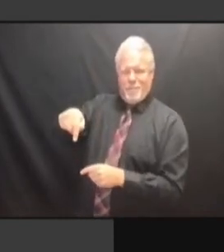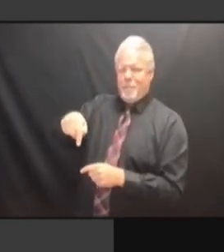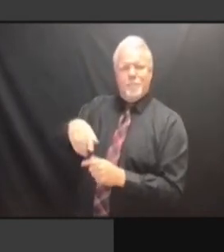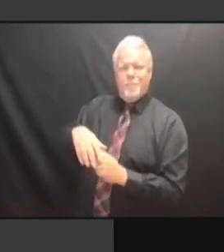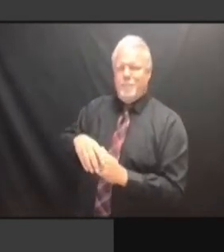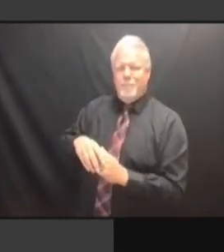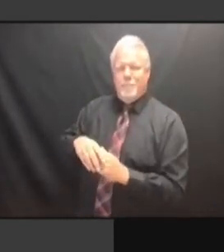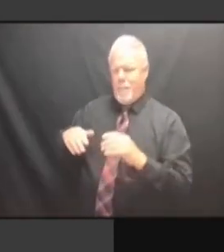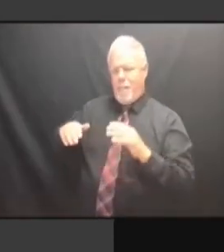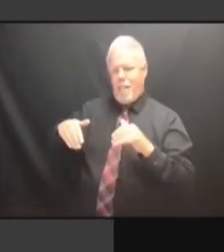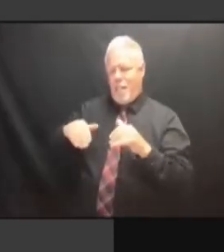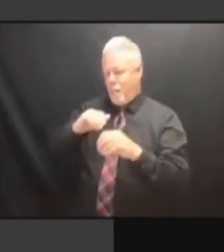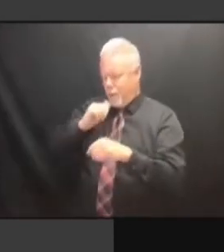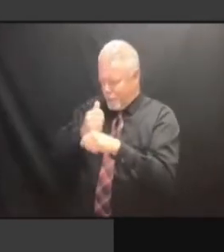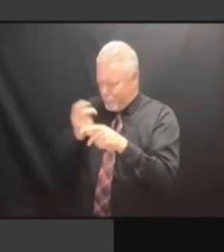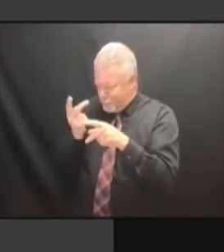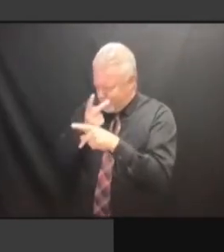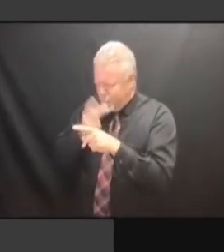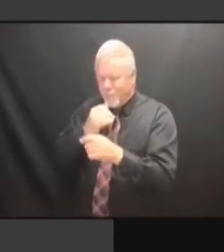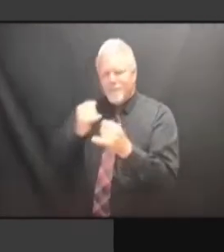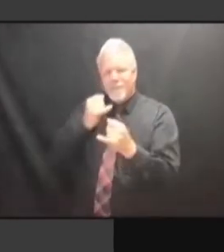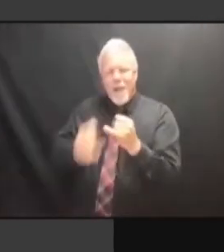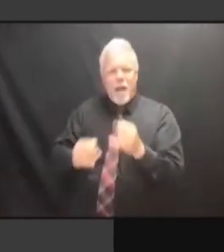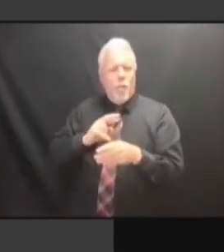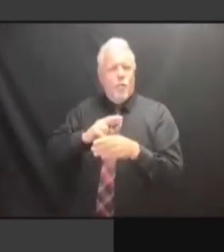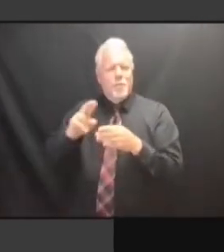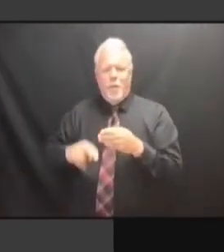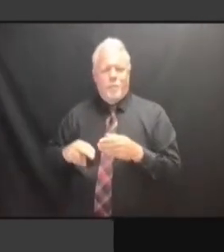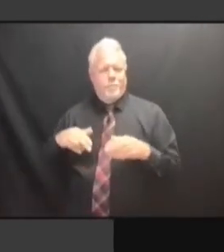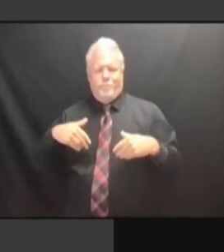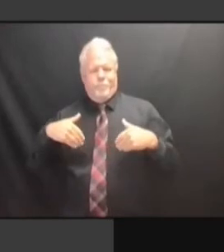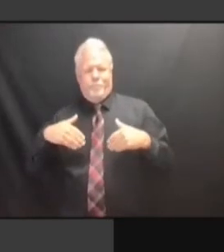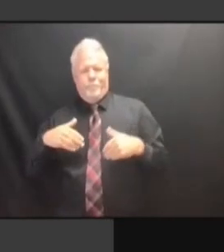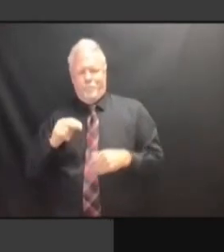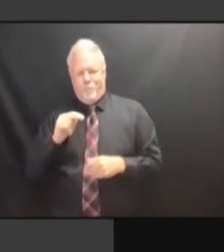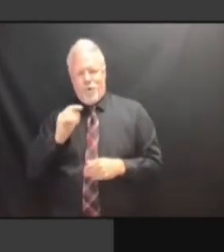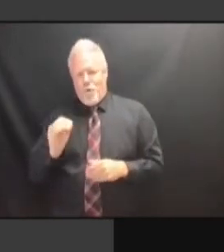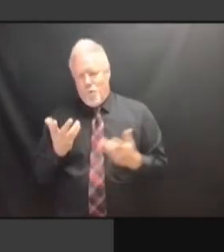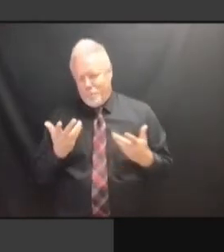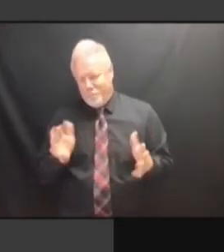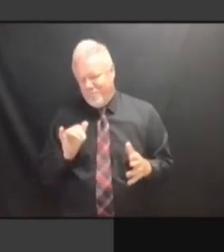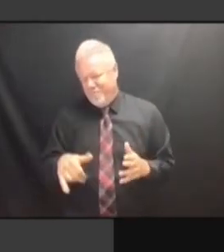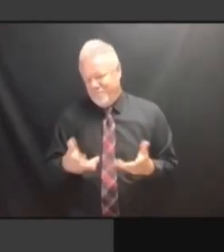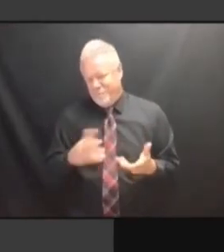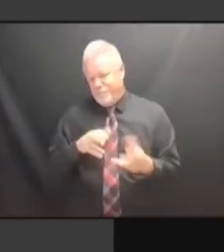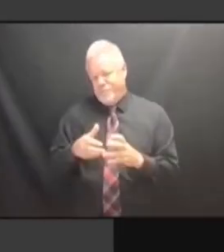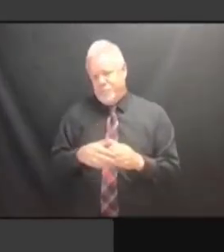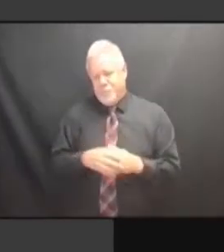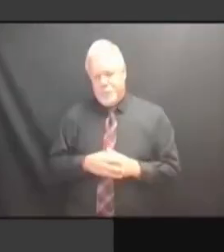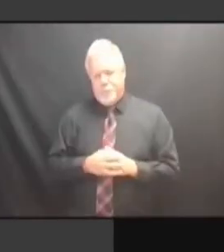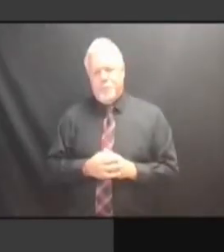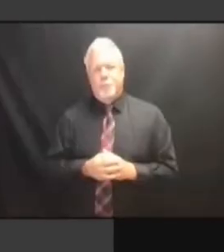AVERAGE FOR THAT COUNTY OR FOR ANY OF THE OTHER CONTESTS. ANY OF THE OTHER CONTESTS. ANY OF THE OTHER CONTESTS. SOME ANY OF THE OTHER CONTESTS. SOME OF ANY OF THE OTHER CONTESTS. SOME OF THE ANY OF THE OTHER CONTESTS. SOME OF THE OTHER ANY OF THE OTHER CONTESTS. SOME OF THE OTHER ISSUES ANY OF THE OTHER CONTESTS. SOME OF THE OTHER ISSUES THEY SOME OF THE OTHER ISSUES THEY SOME OF THE OTHER ISSUES THEY HAD SOME OF THE OTHER ISSUES THEY HAD RAISED SOME OF THE OTHER ISSUES THEY HAD RAISED WERE SOME OF THE OTHER ISSUES THEY HAD RAISED WERE SIMPLY SOME OF THE OTHER ISSUES THEY HAD RAISED WERE SIMPLY A SOME OF THE OTHER ISSUES THEY HAD RAISED WERE SIMPLY A MATTER HAD RAISED WERE SIMPLY A MATTER HAD RAISED WERE SIMPLY A MATTER OF HAD RAISED WERE SIMPLY A MATTER OF WHAT HAD RAISED WERE SIMPLY A MATTER OF WHAT THEY HAD RAISED WERE SIMPLY A MATTER OF WHAT THEY ADMITTED HAD RAISED WERE SIMPLY A MATTER OF WHAT THEY ADMITTED BEING OF WHAT THEY ADMITTED BEING OF WHAT THEY ADMITTED BEING OVERWHELMED OF WHAT THEY ADMITTED BEING OVERWHELMED BY OF WHAT THEY ADMITTED BEING OVERWHELMED BY SOME OF WHAT THEY ADMITTED BEING OVERWHELMED BY SOME OF